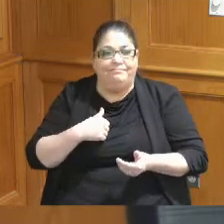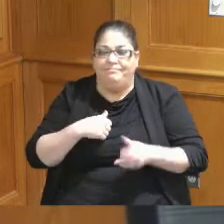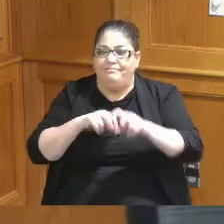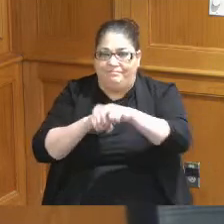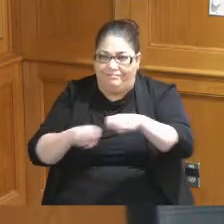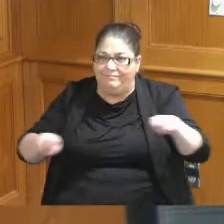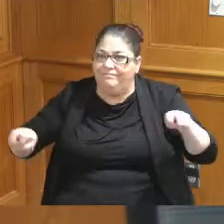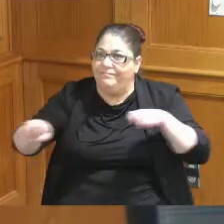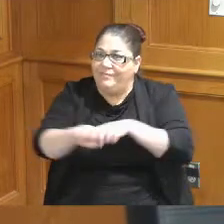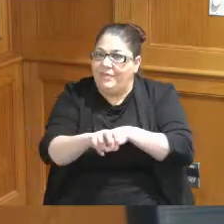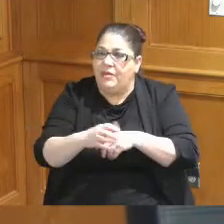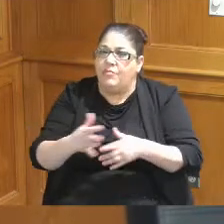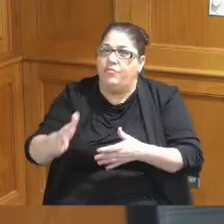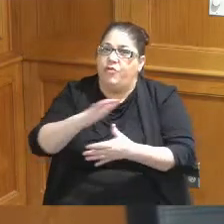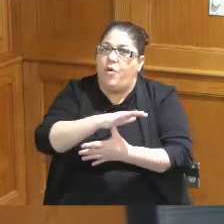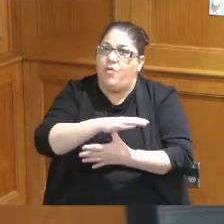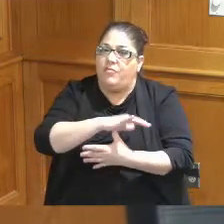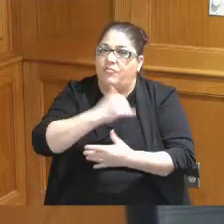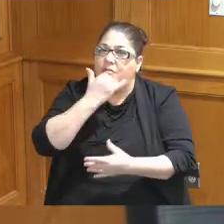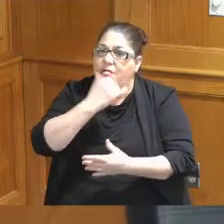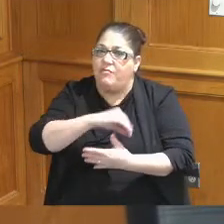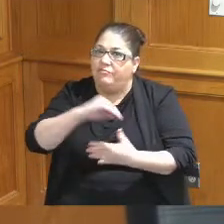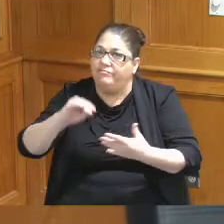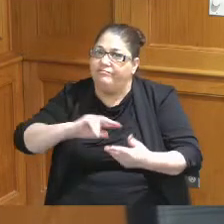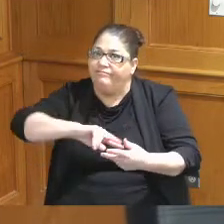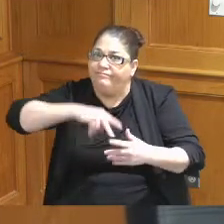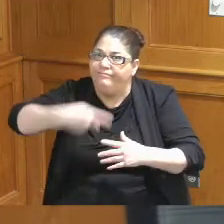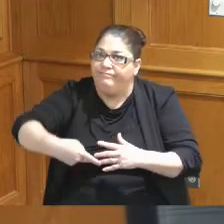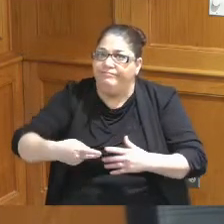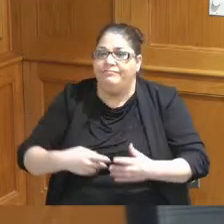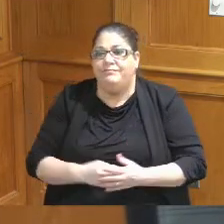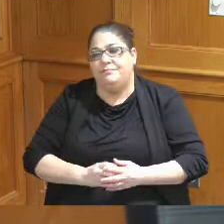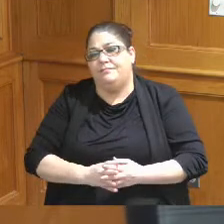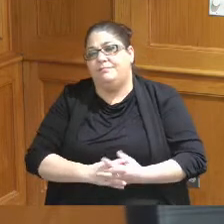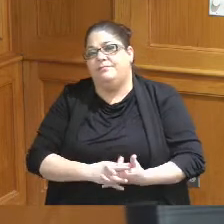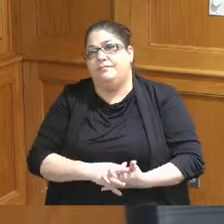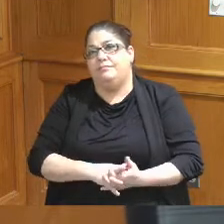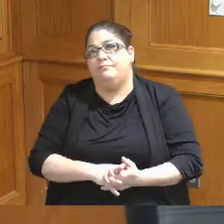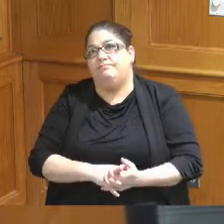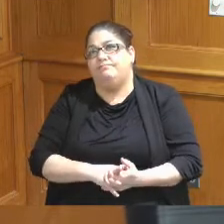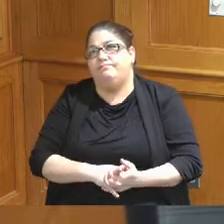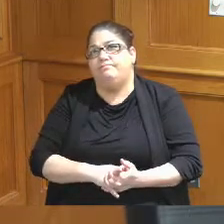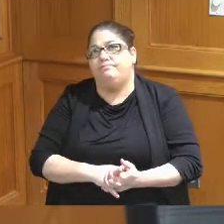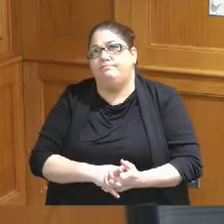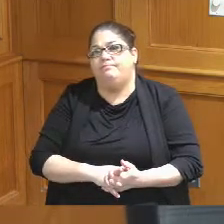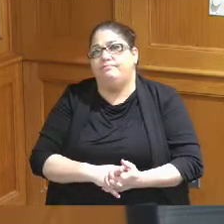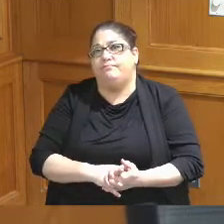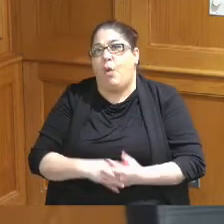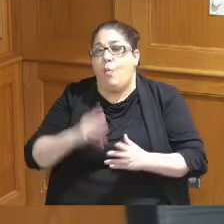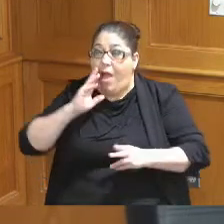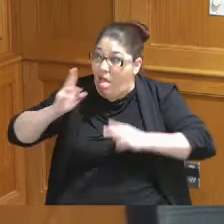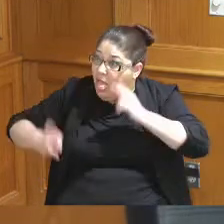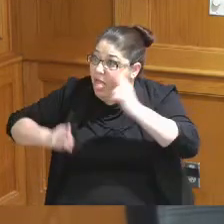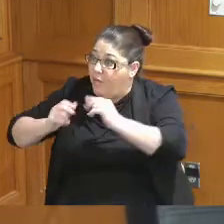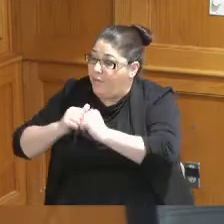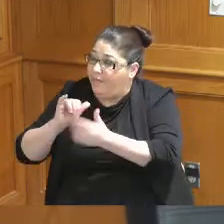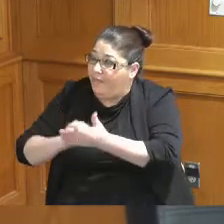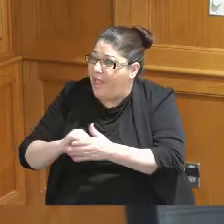before the horse I don't understand why we would be moving swiftly with Convention Center